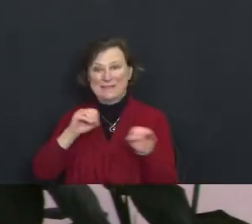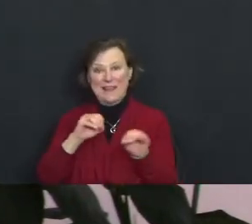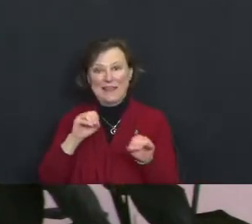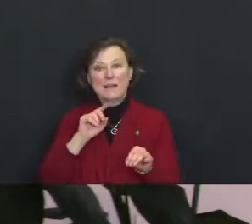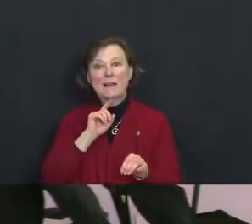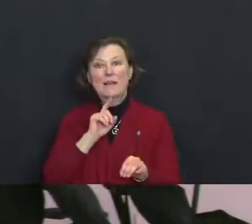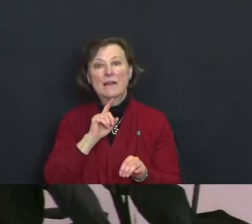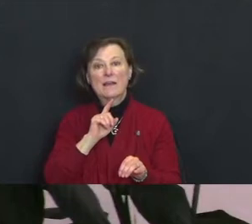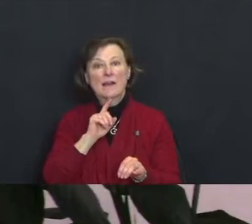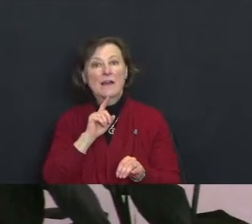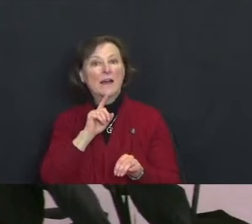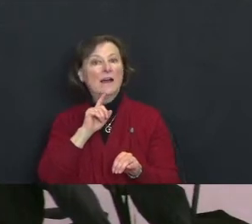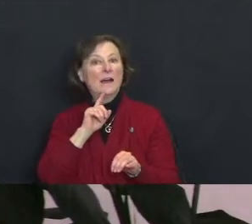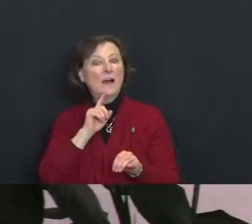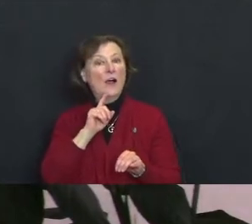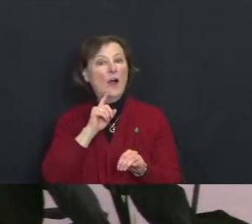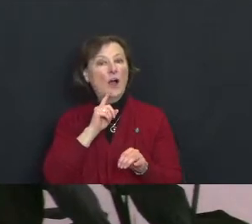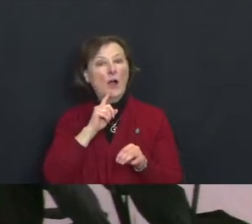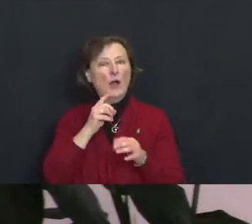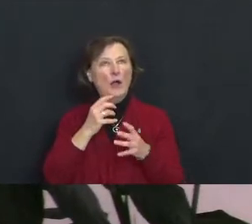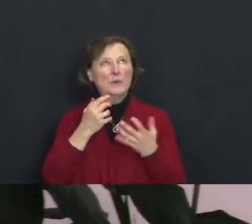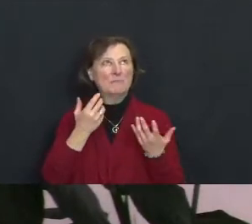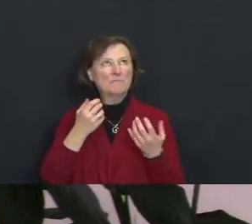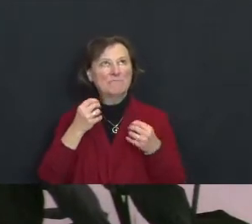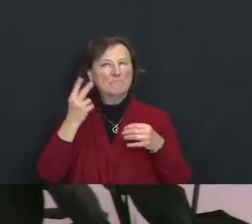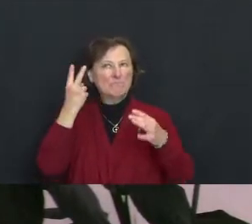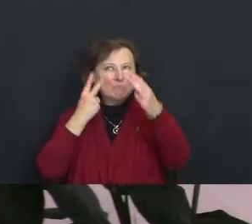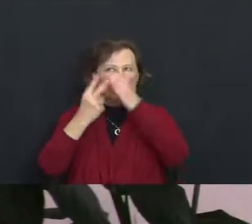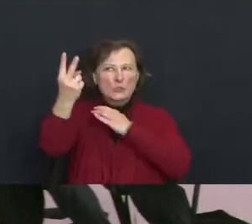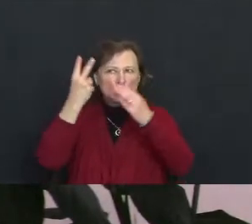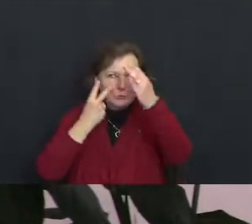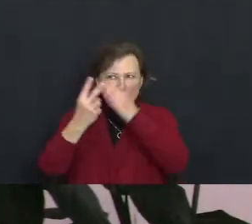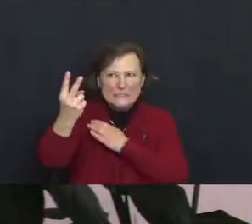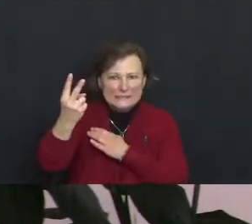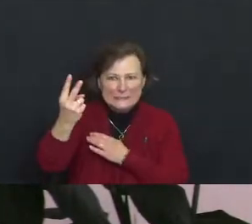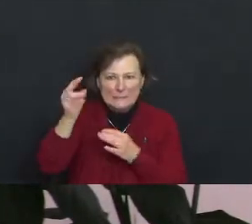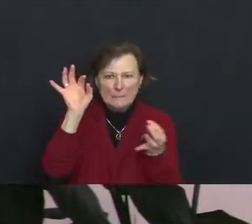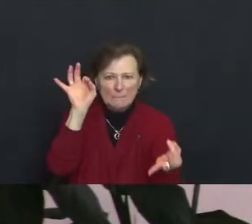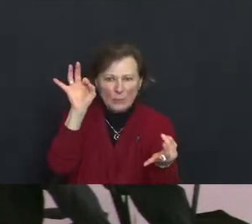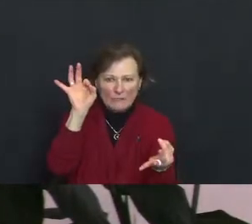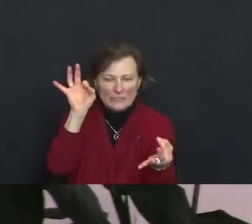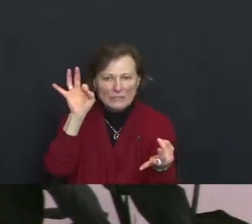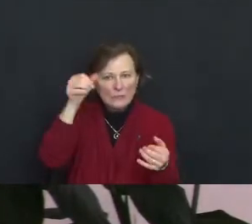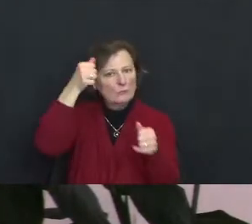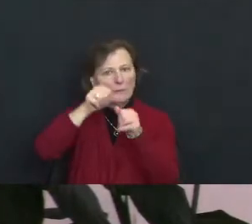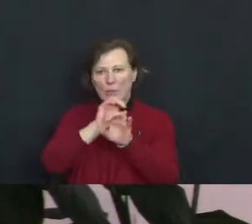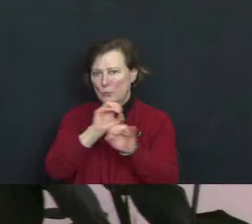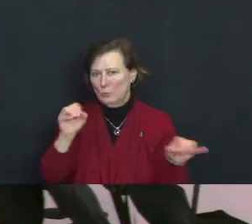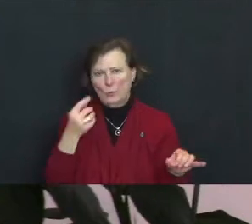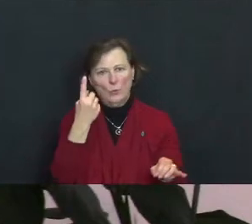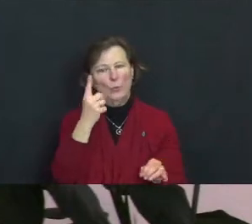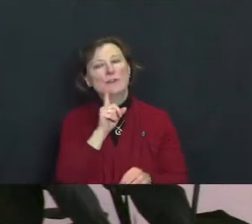So, whenever you hear these prognostications and predictions of the future always remember, no one really knows.